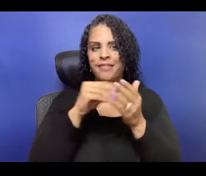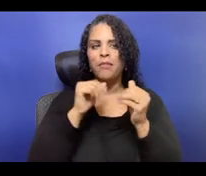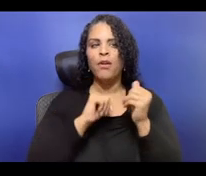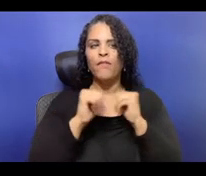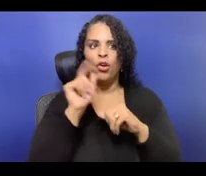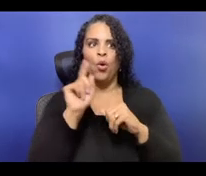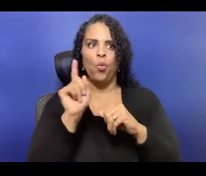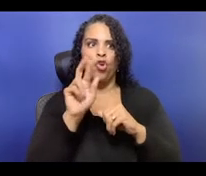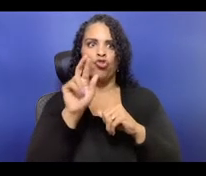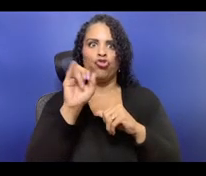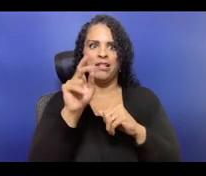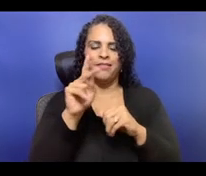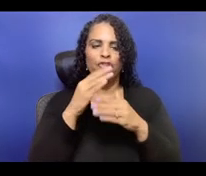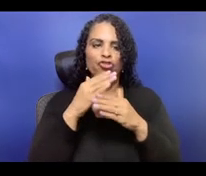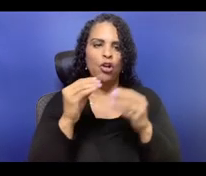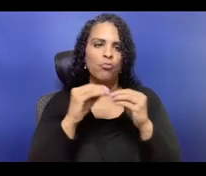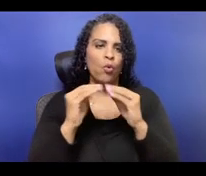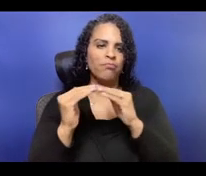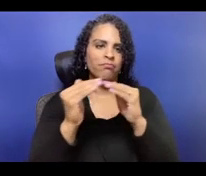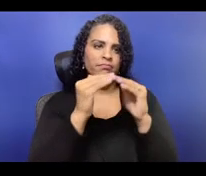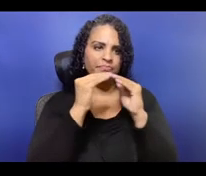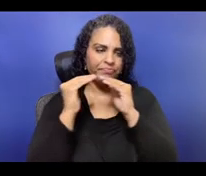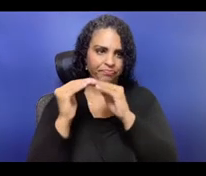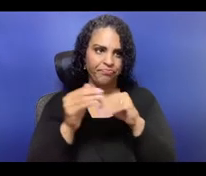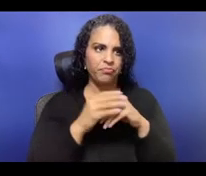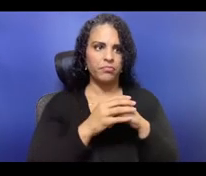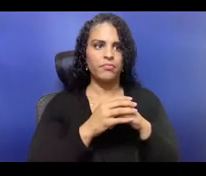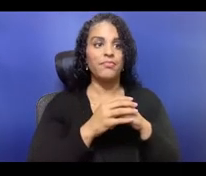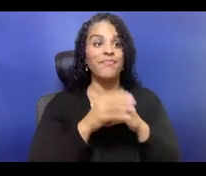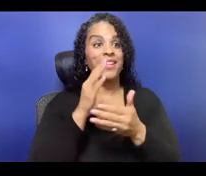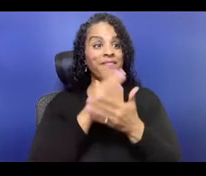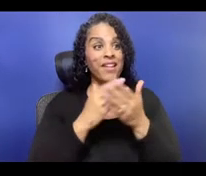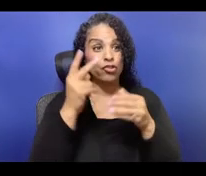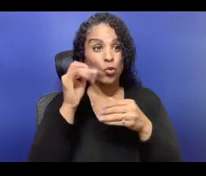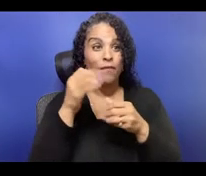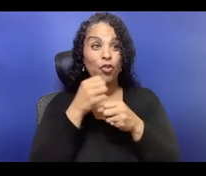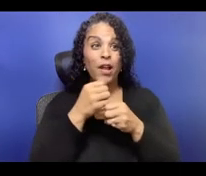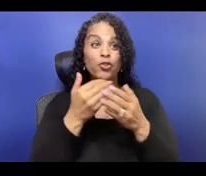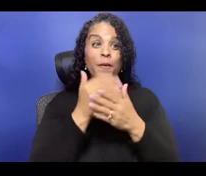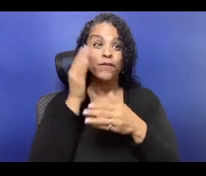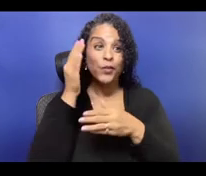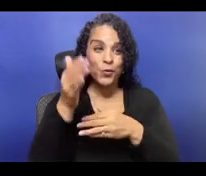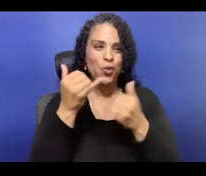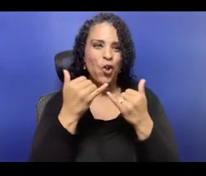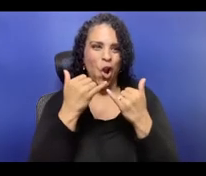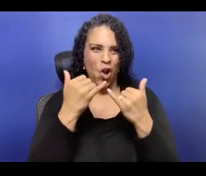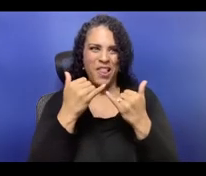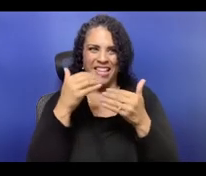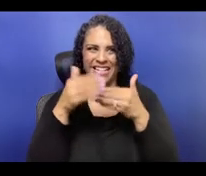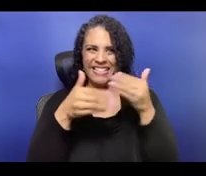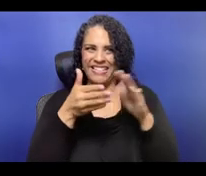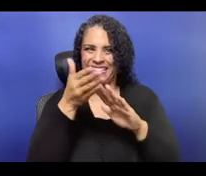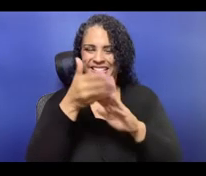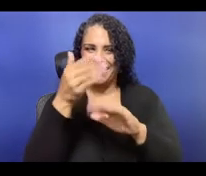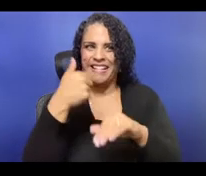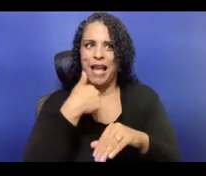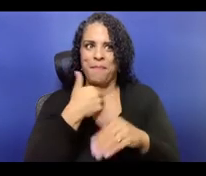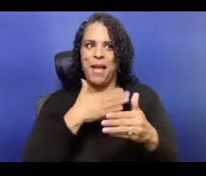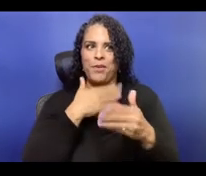on a digital platform does not exist in an ether or some imaginary void but is made possible because of the physical land